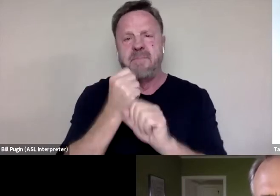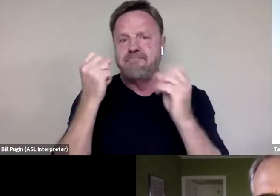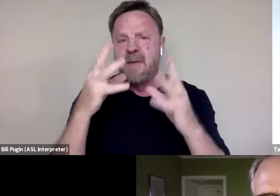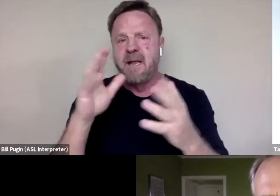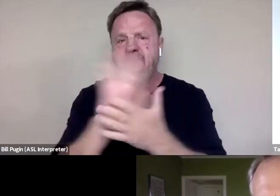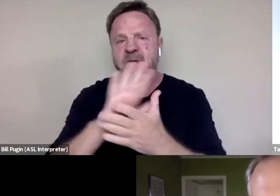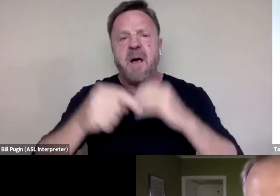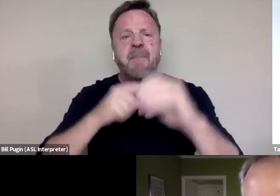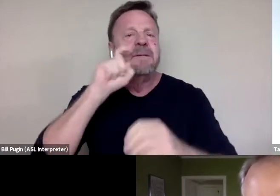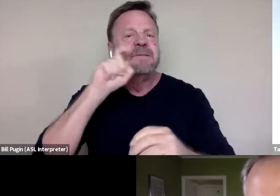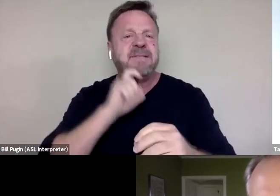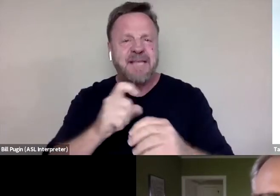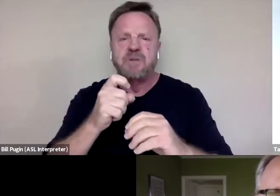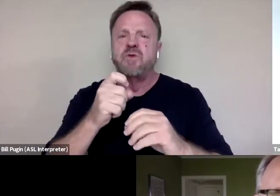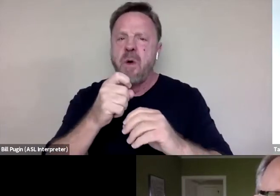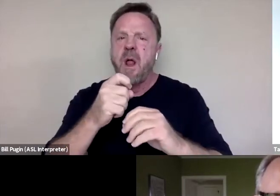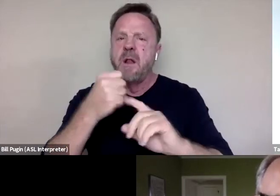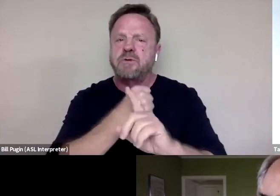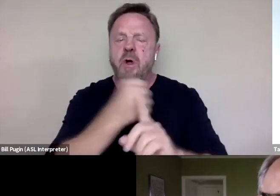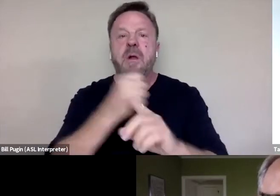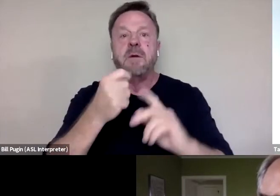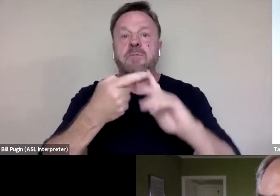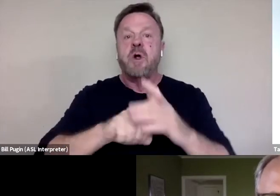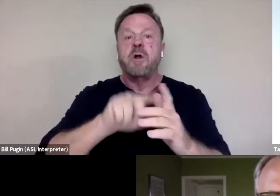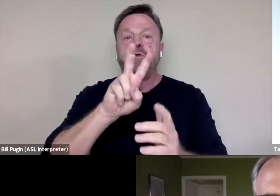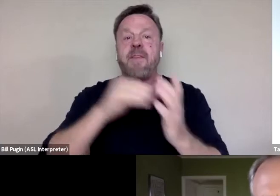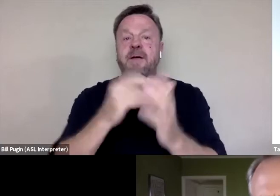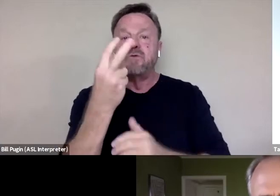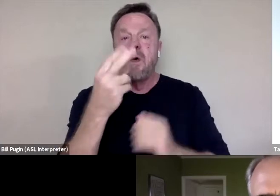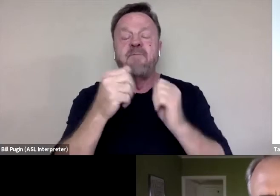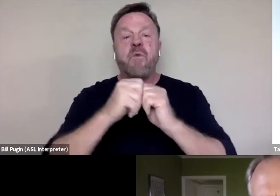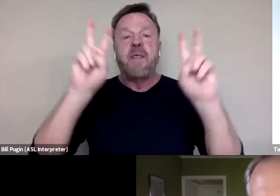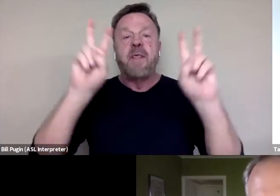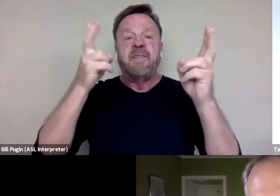We started in 2012 with "The Invisible War", about sexual assault in the military,